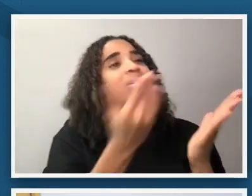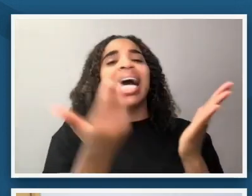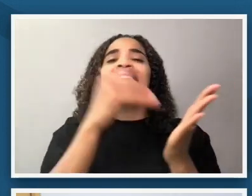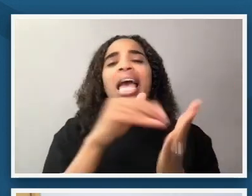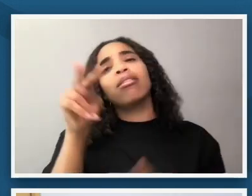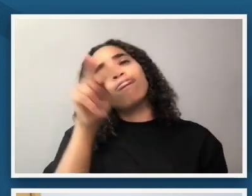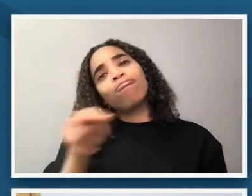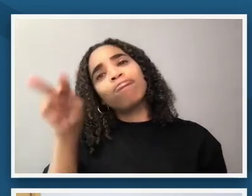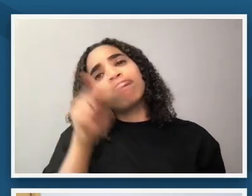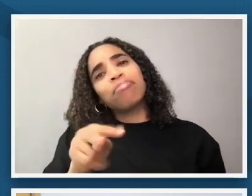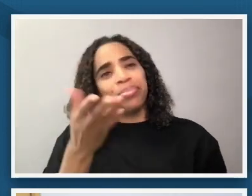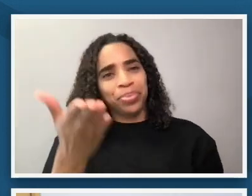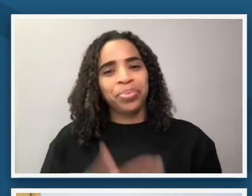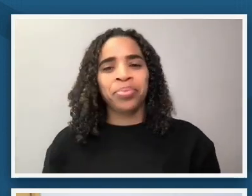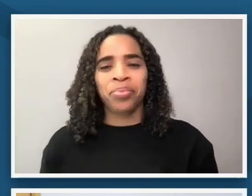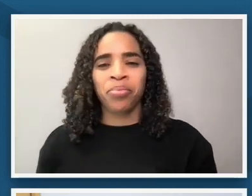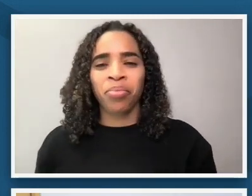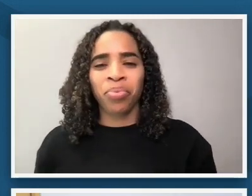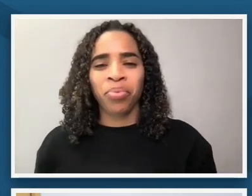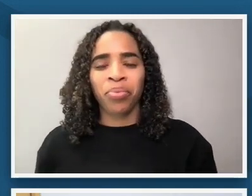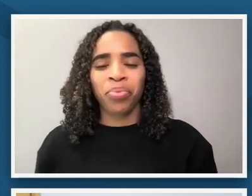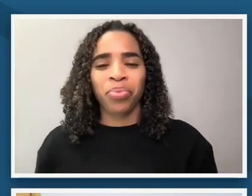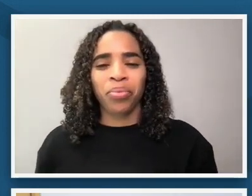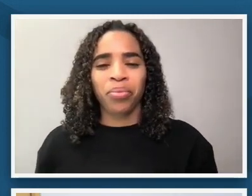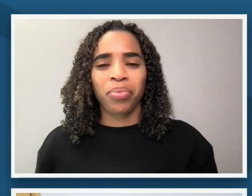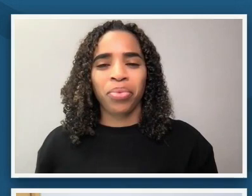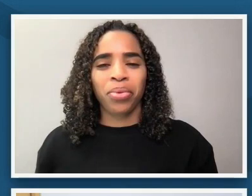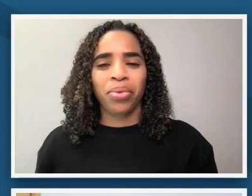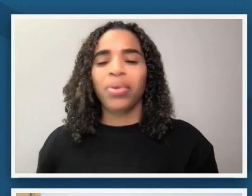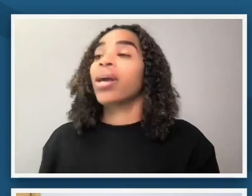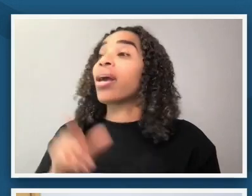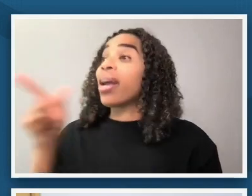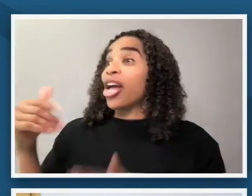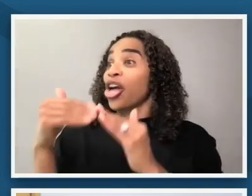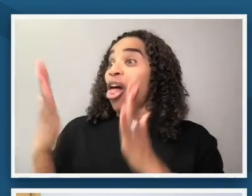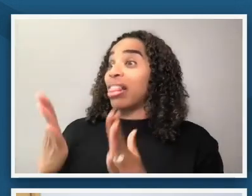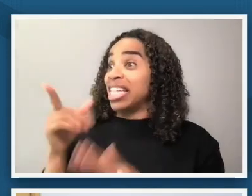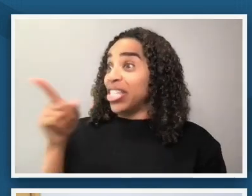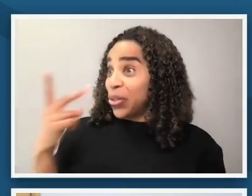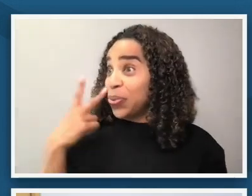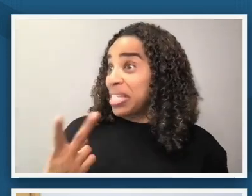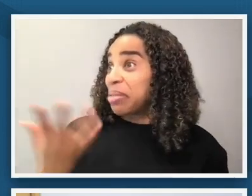and